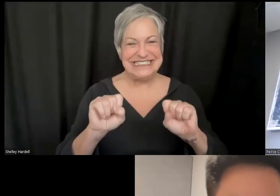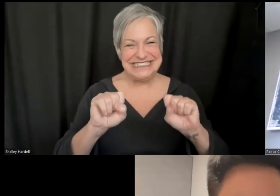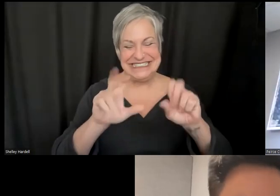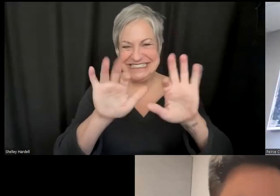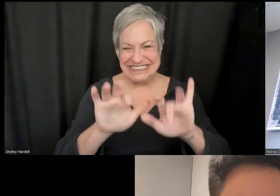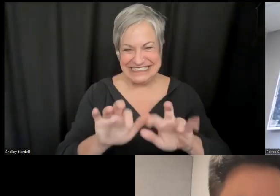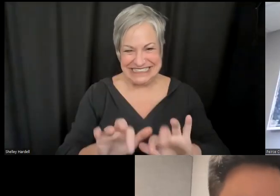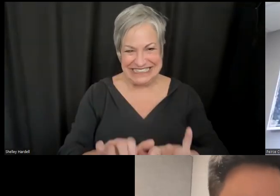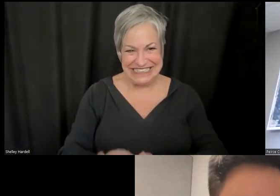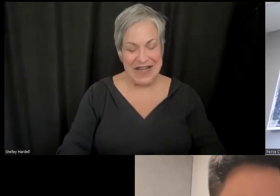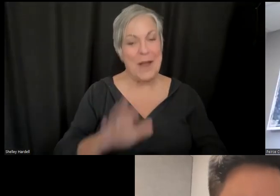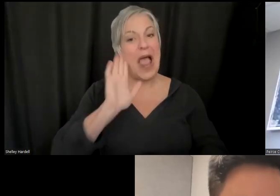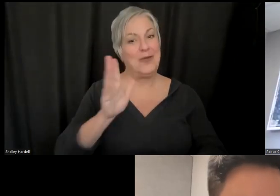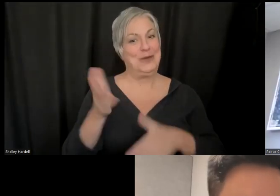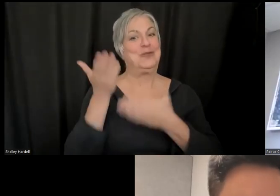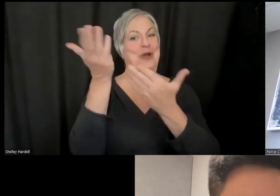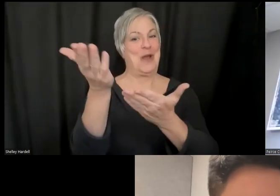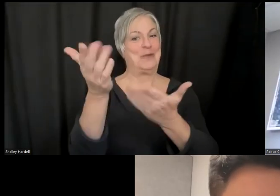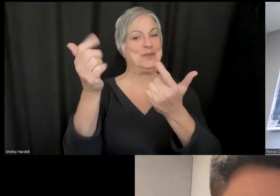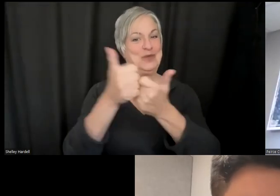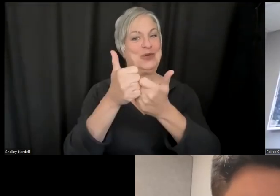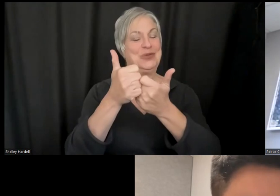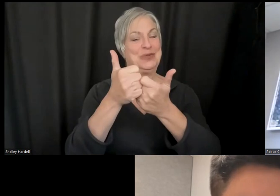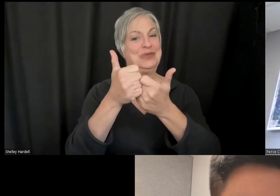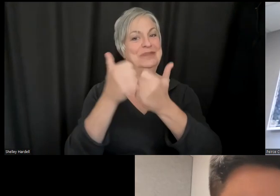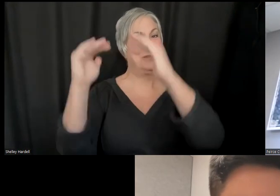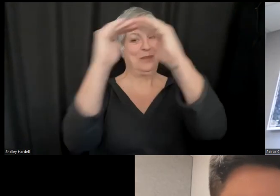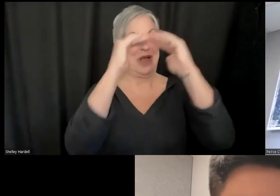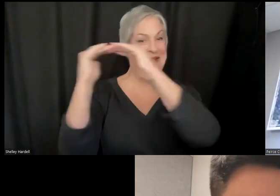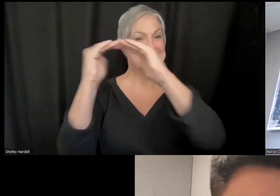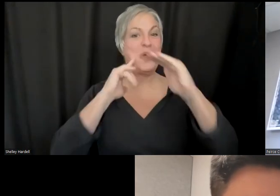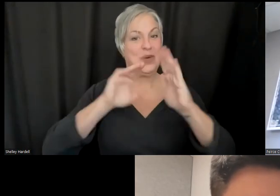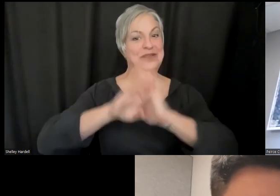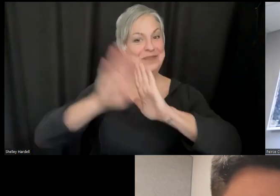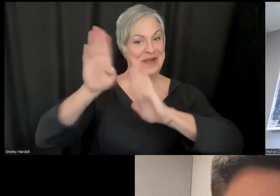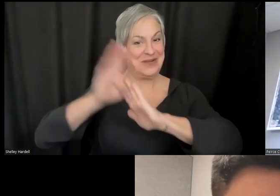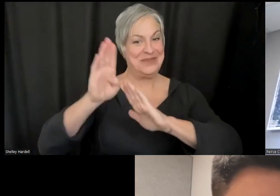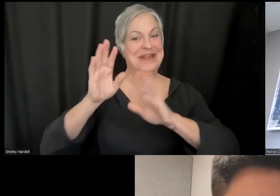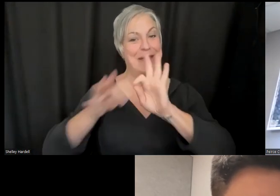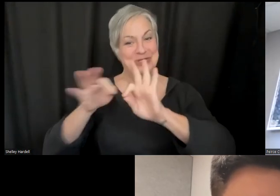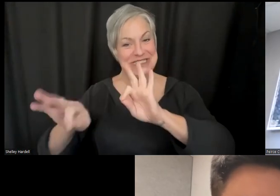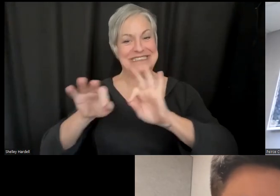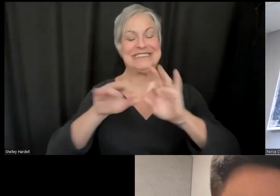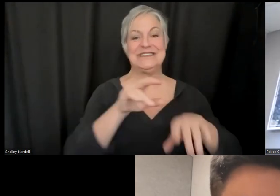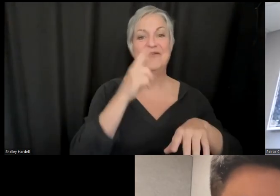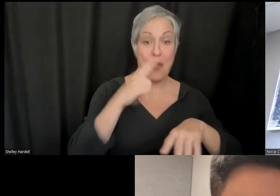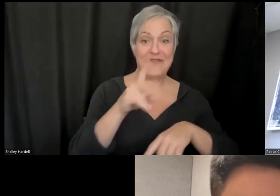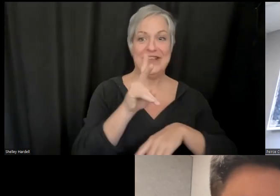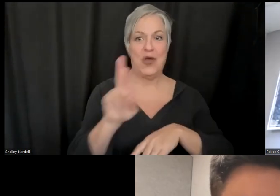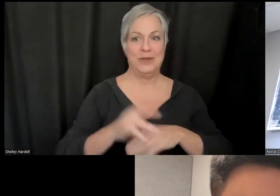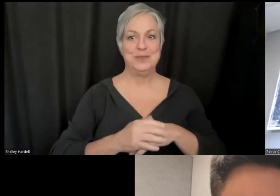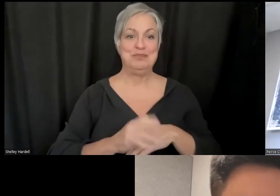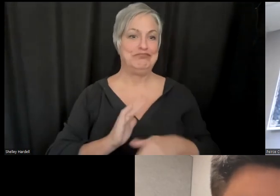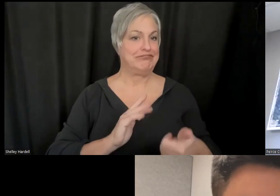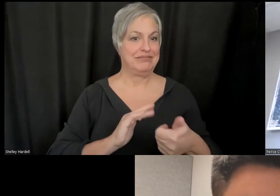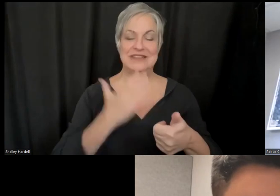it to colleagues who work on captions and VR. Thanks for all